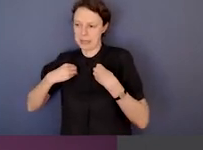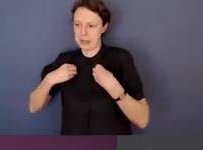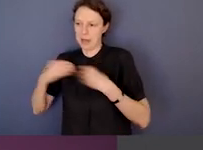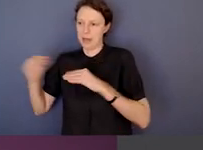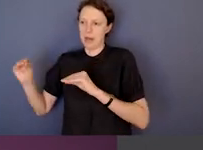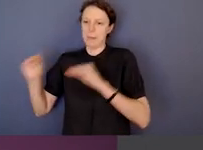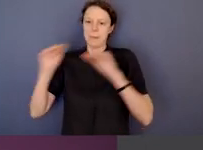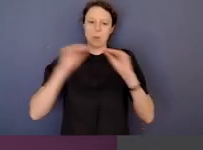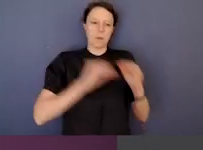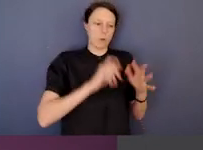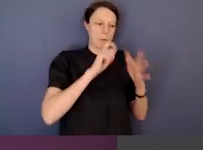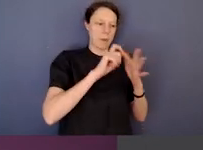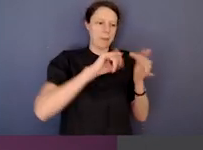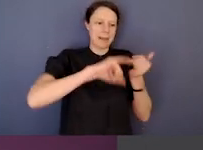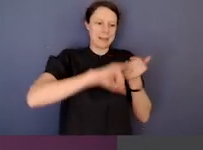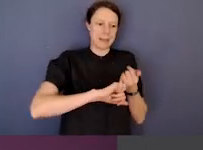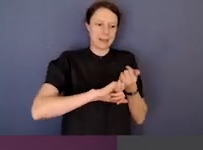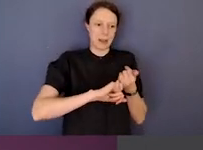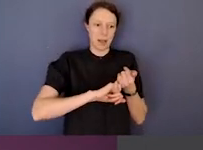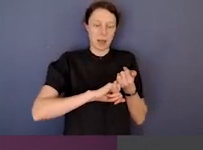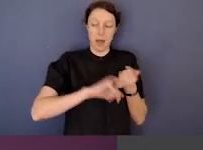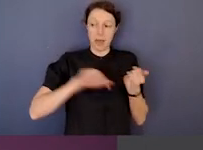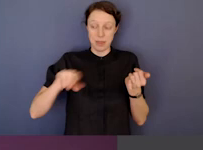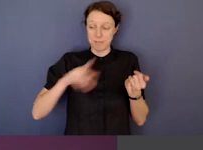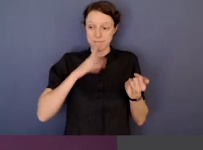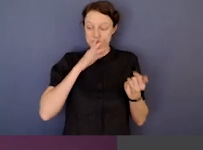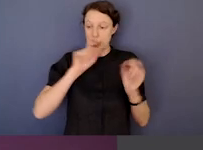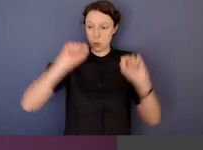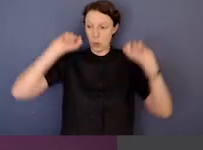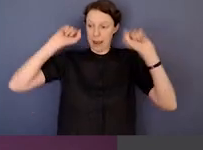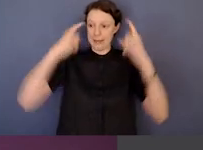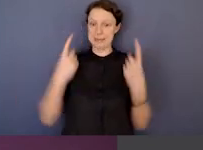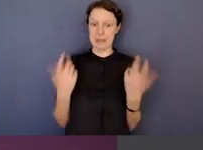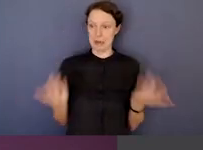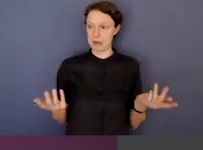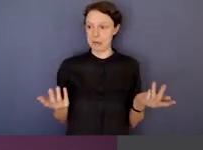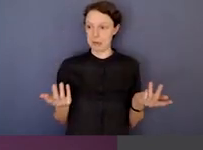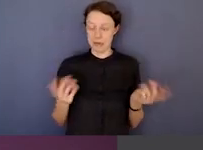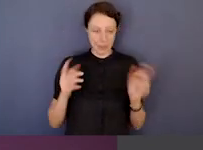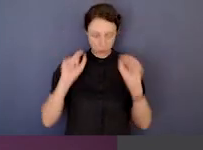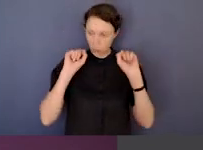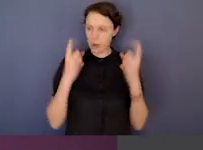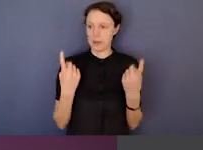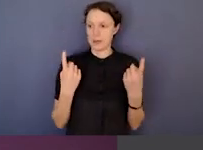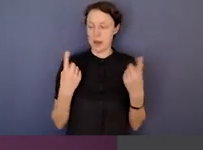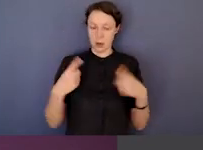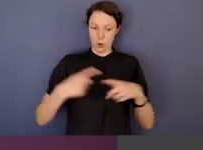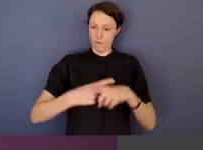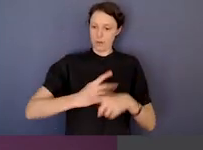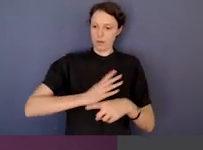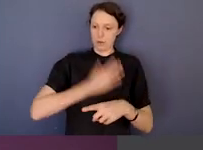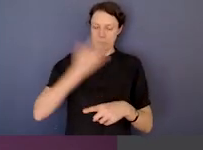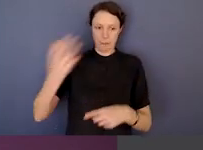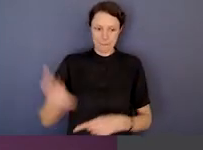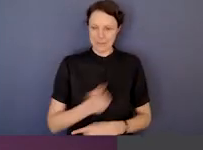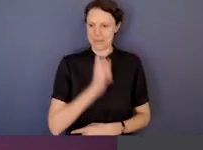They don't get that conflicts of interest actually are important, they need to be disclosed.